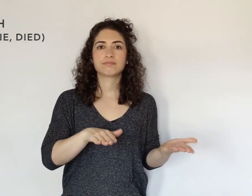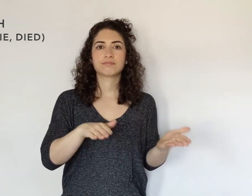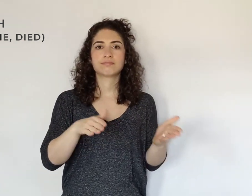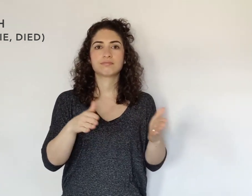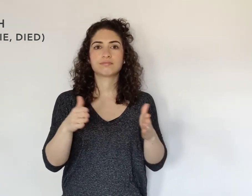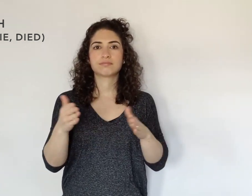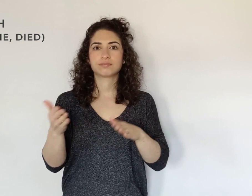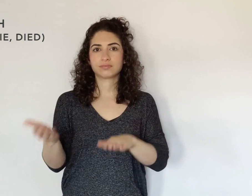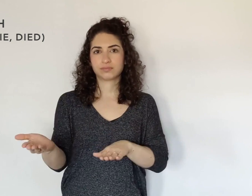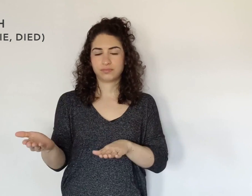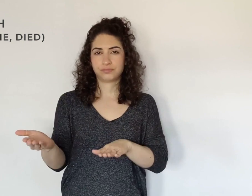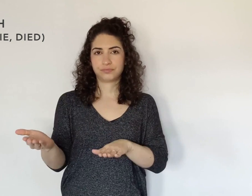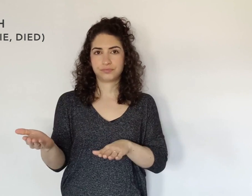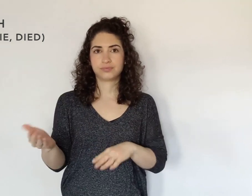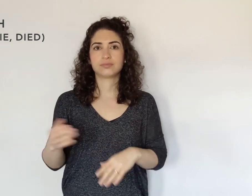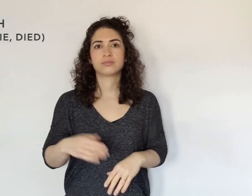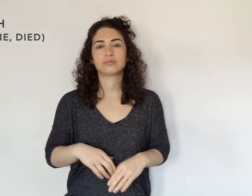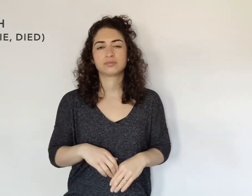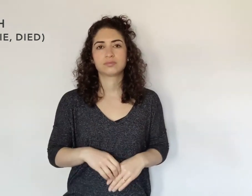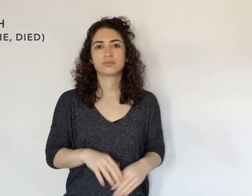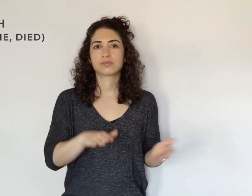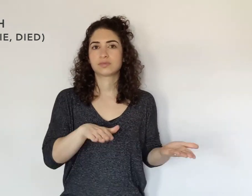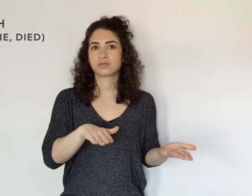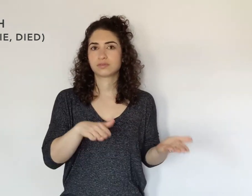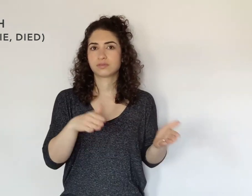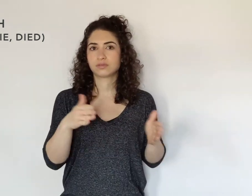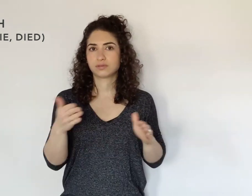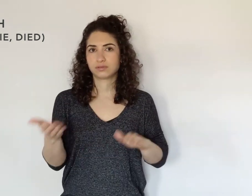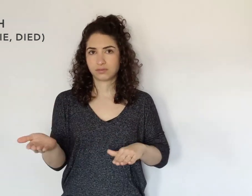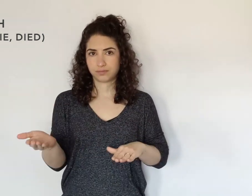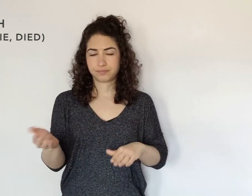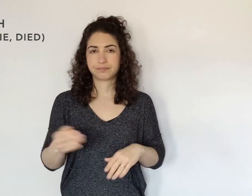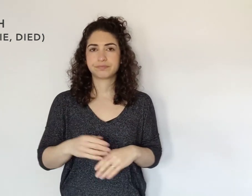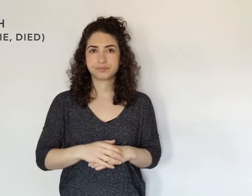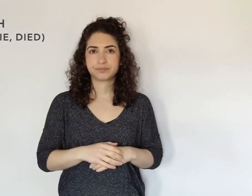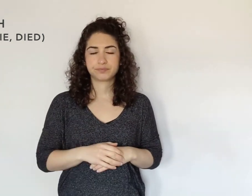Then they flip. DIE